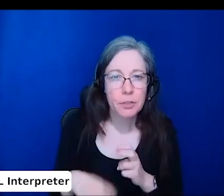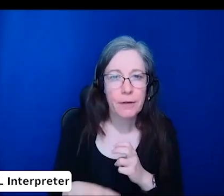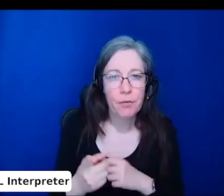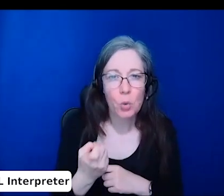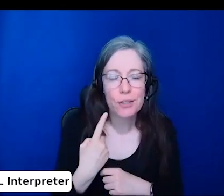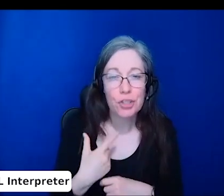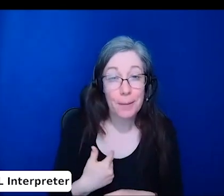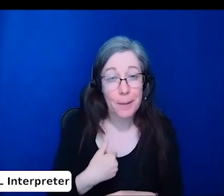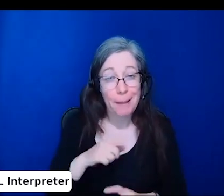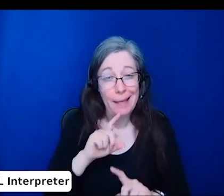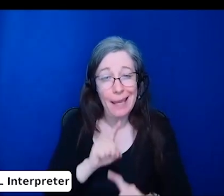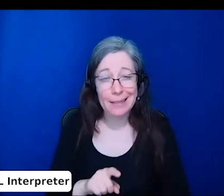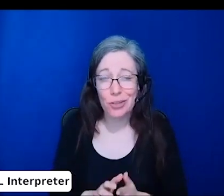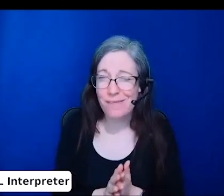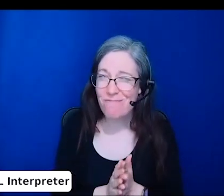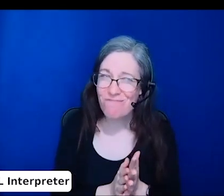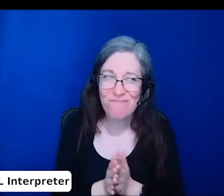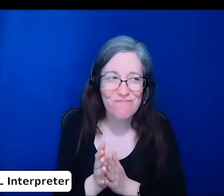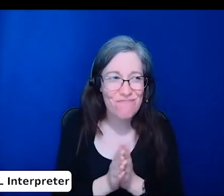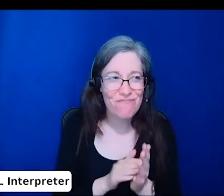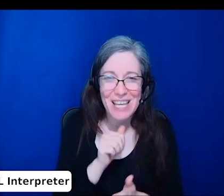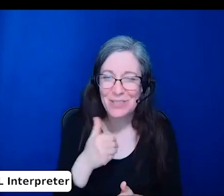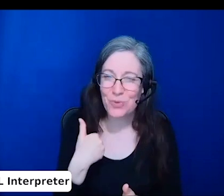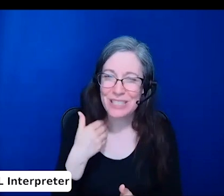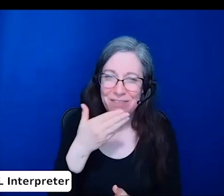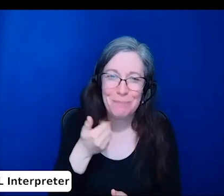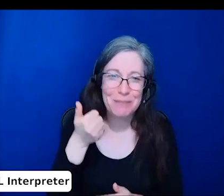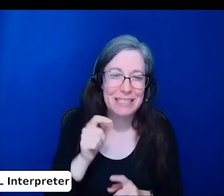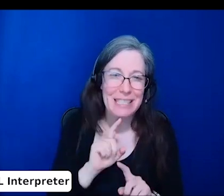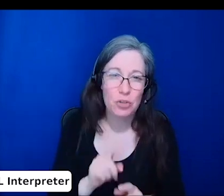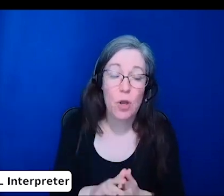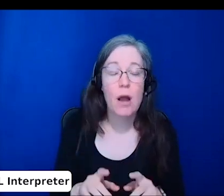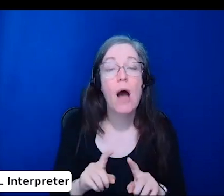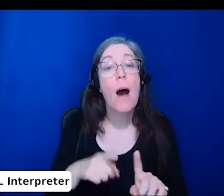I'm hoping that our piece will spark those very important conversations.